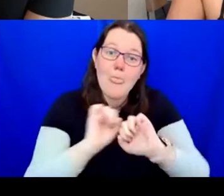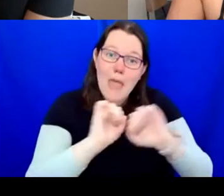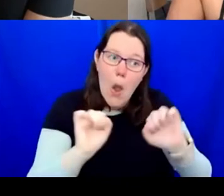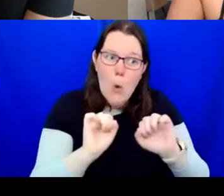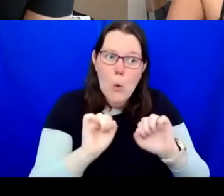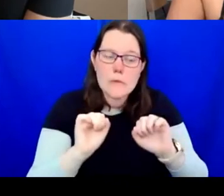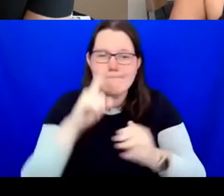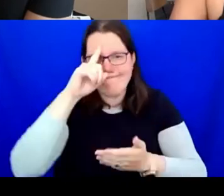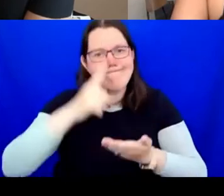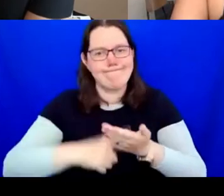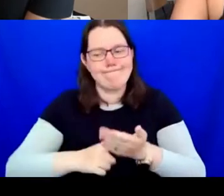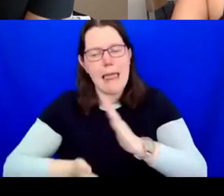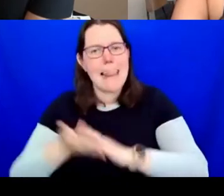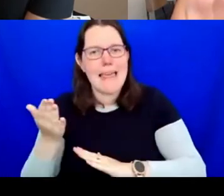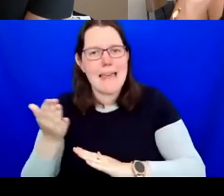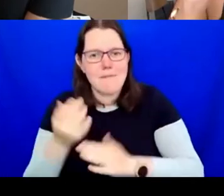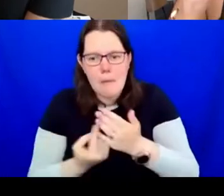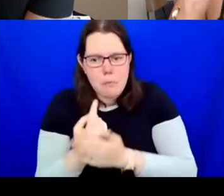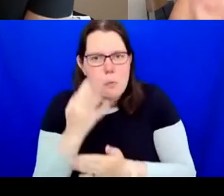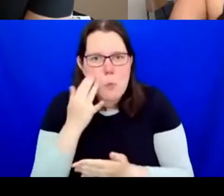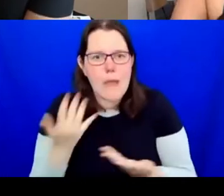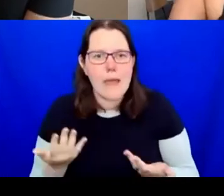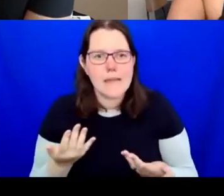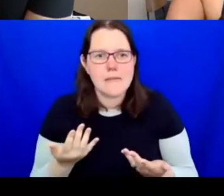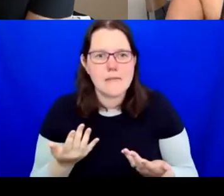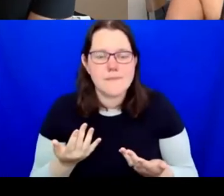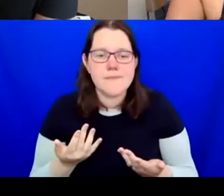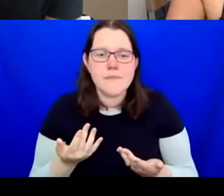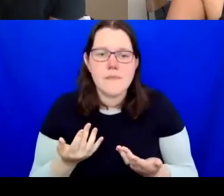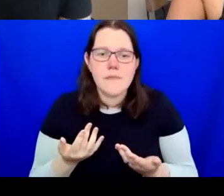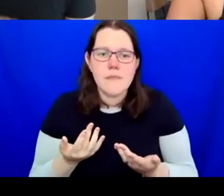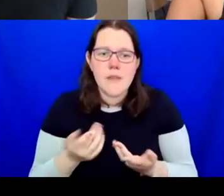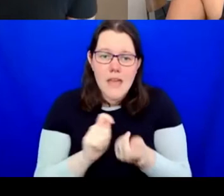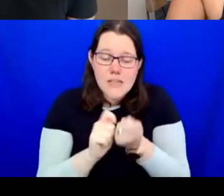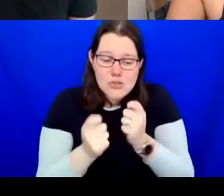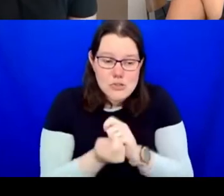Meaningful transformation can only happen when all staff in an institution trust the change,